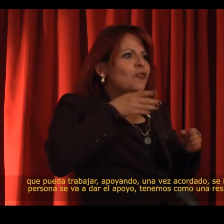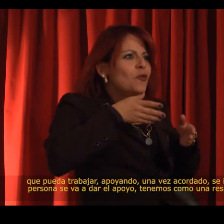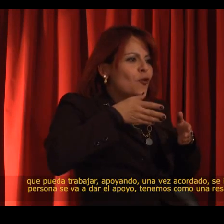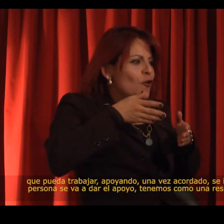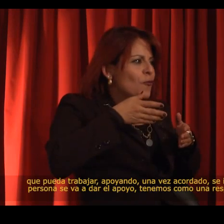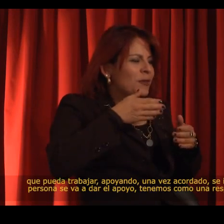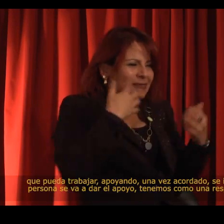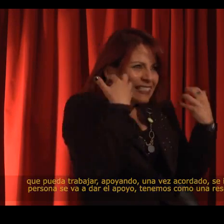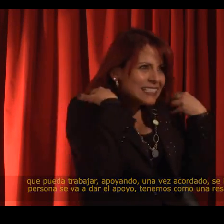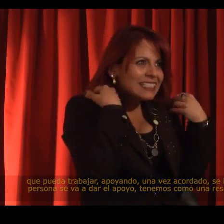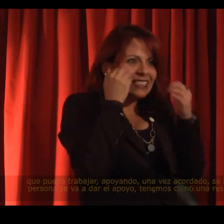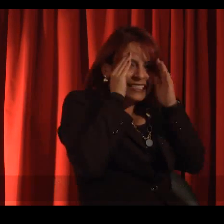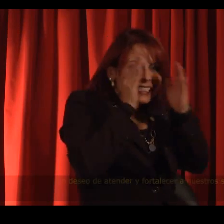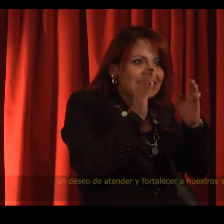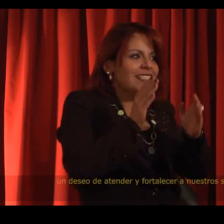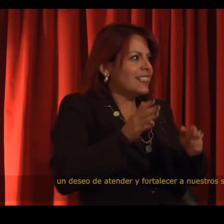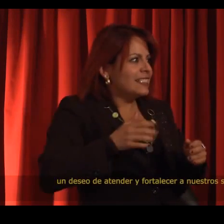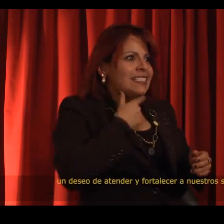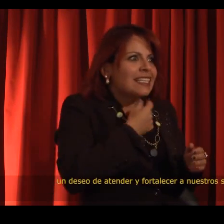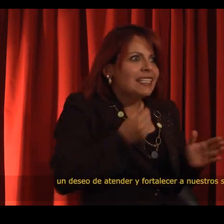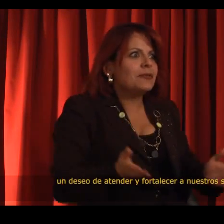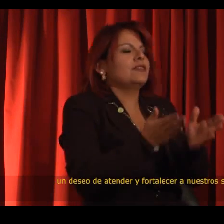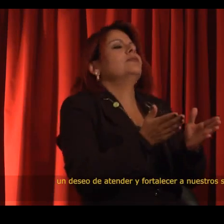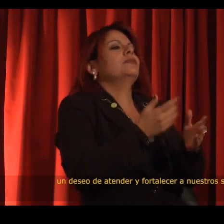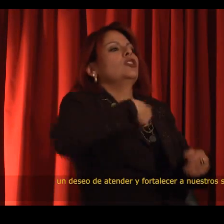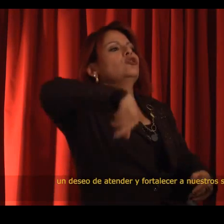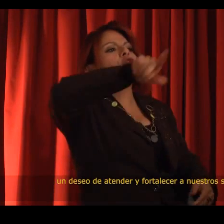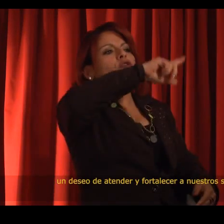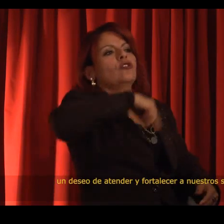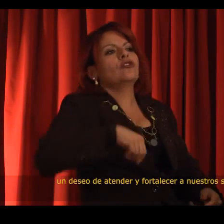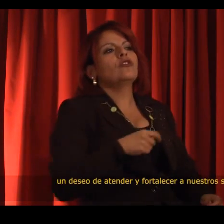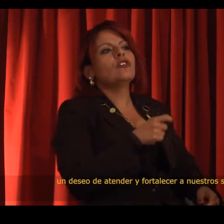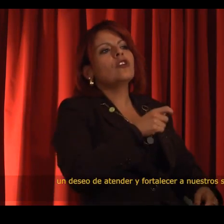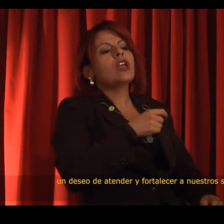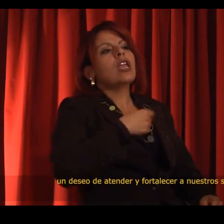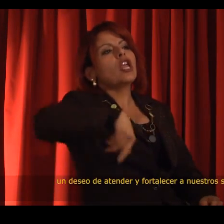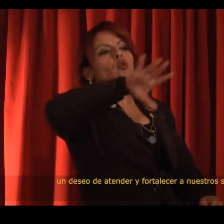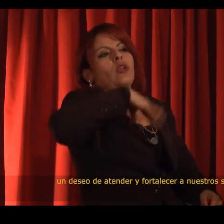We have a responsibility and a desire to take care of and support our own.